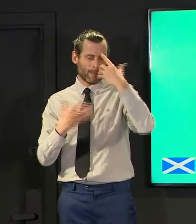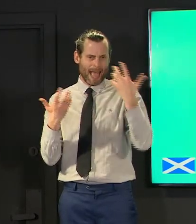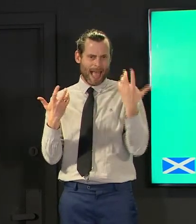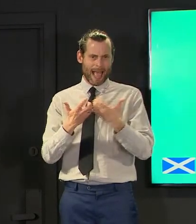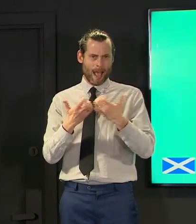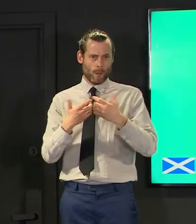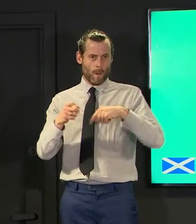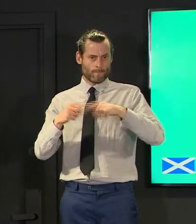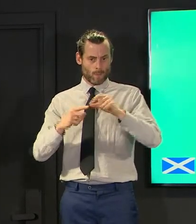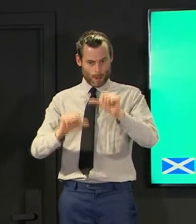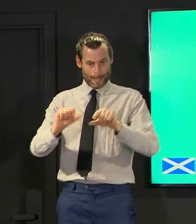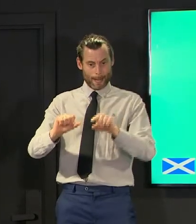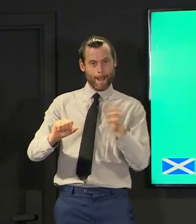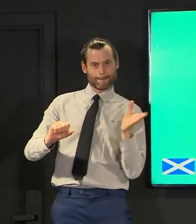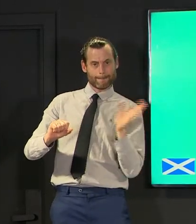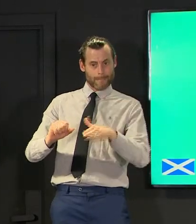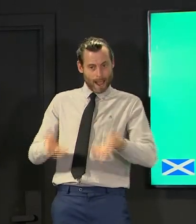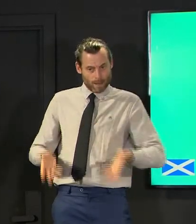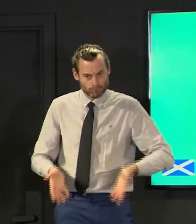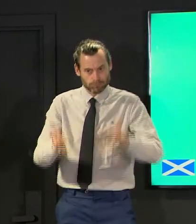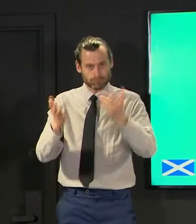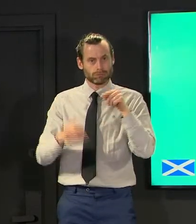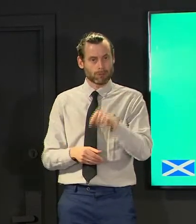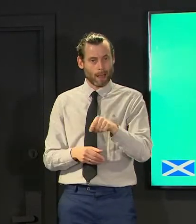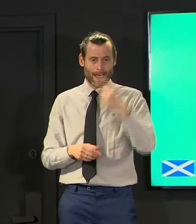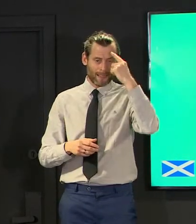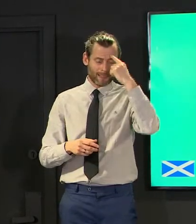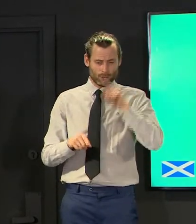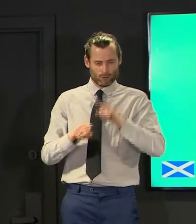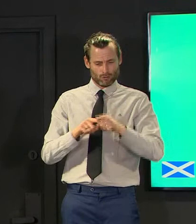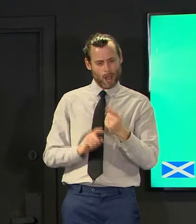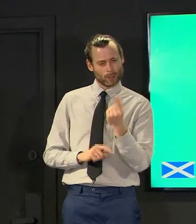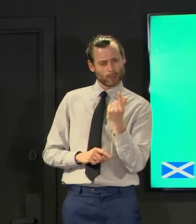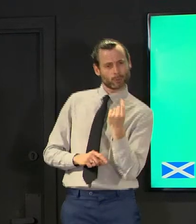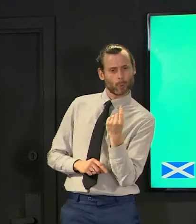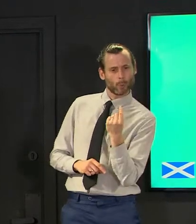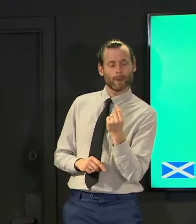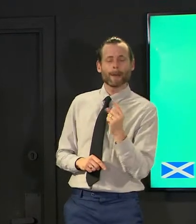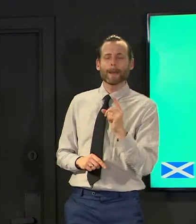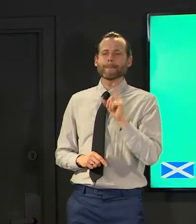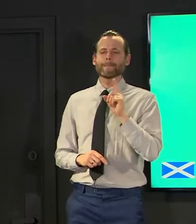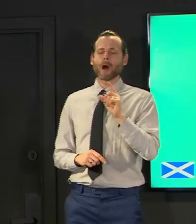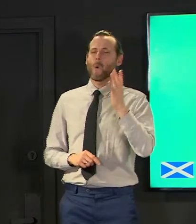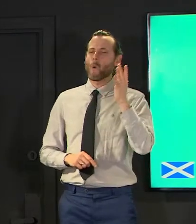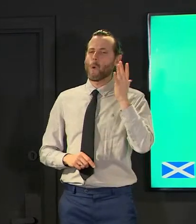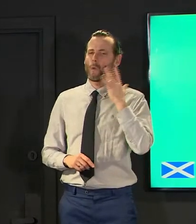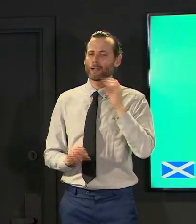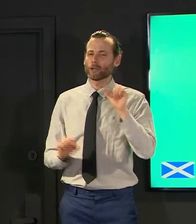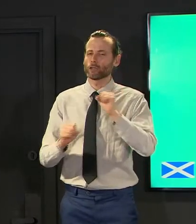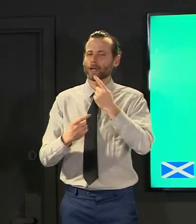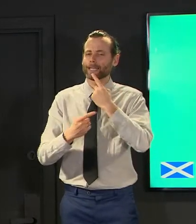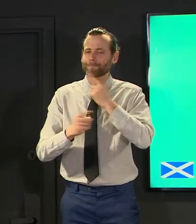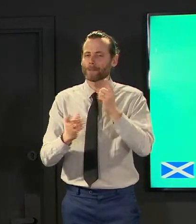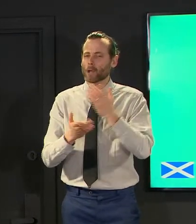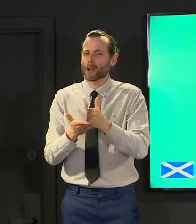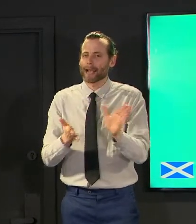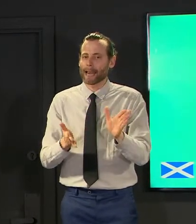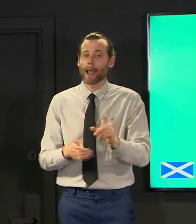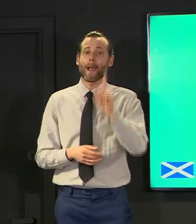soon as we can i i don't think we yet know exactly when but there are plans for training to commence